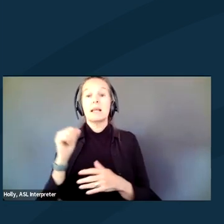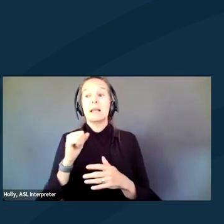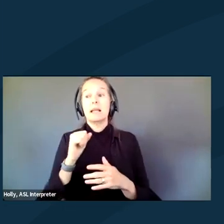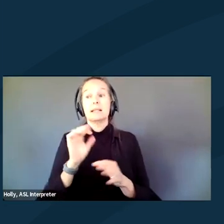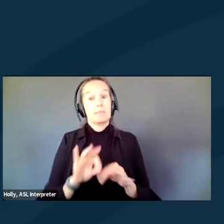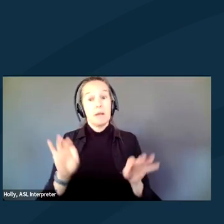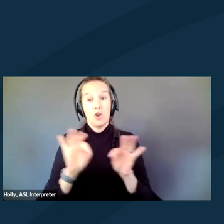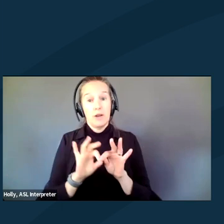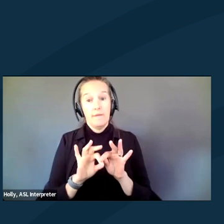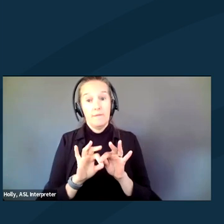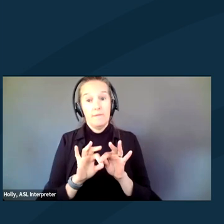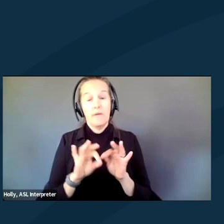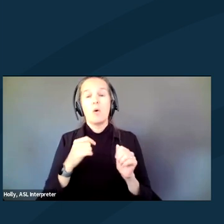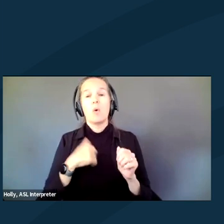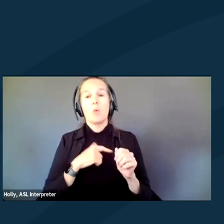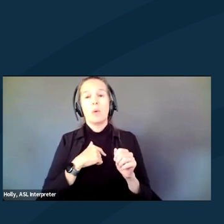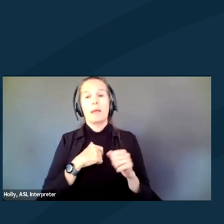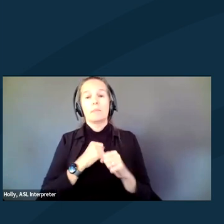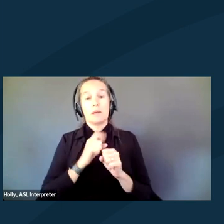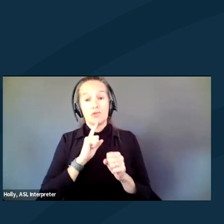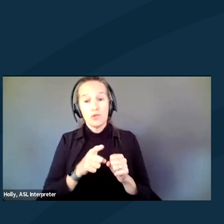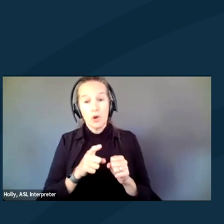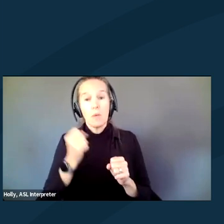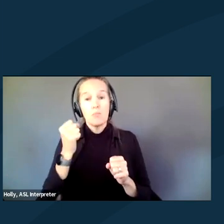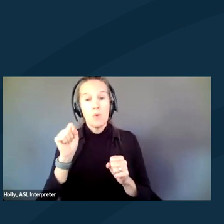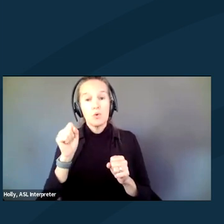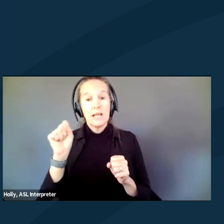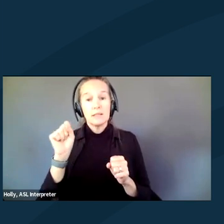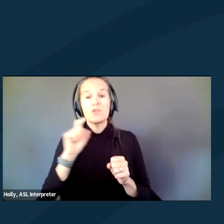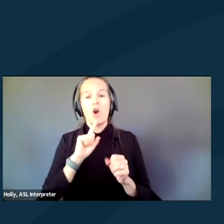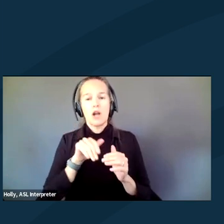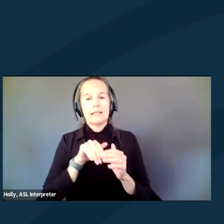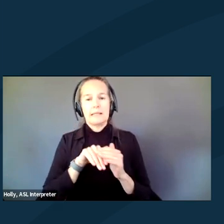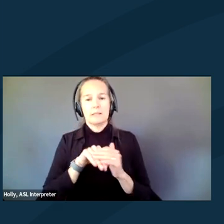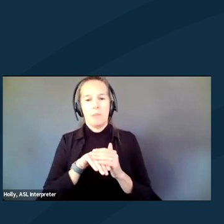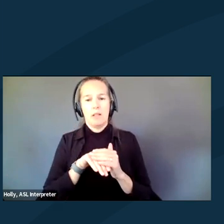that we are ensuring that protests are accessible. Next slide, please.